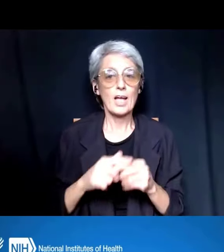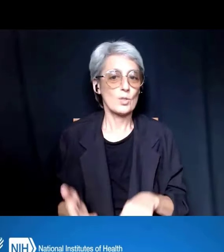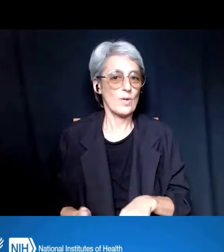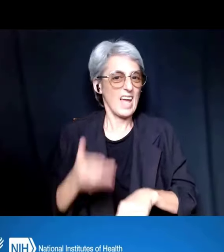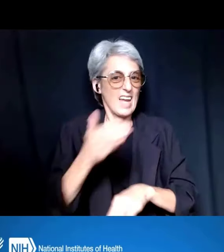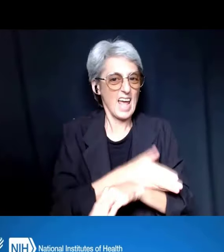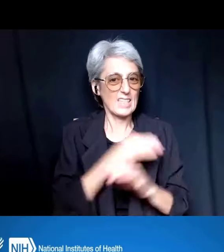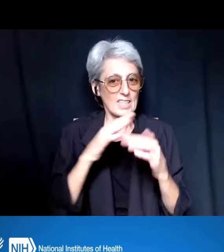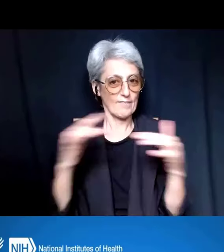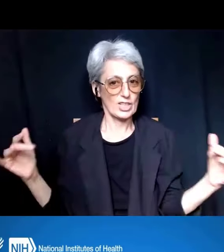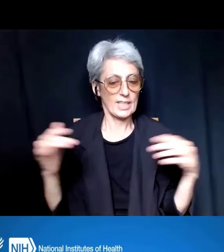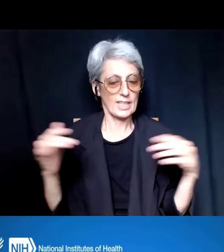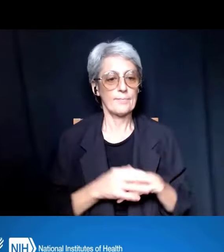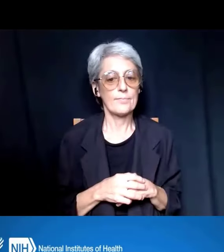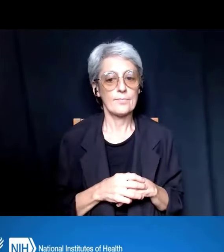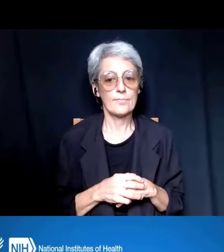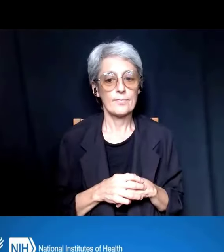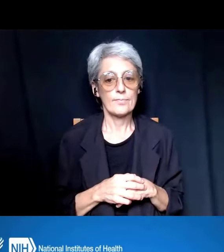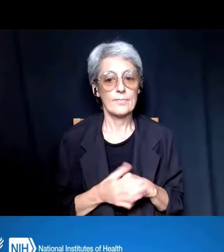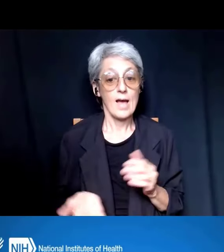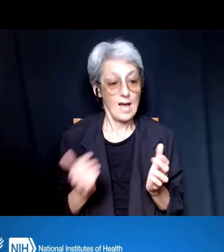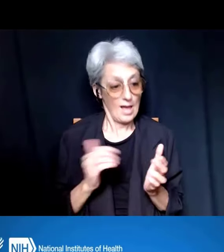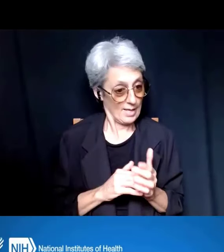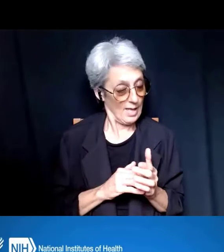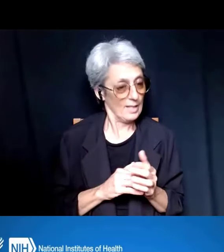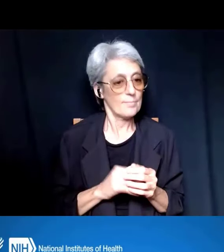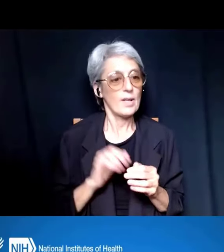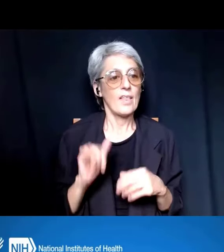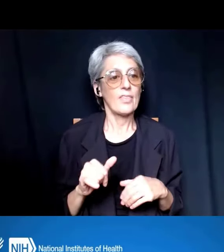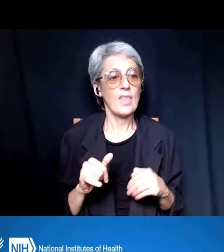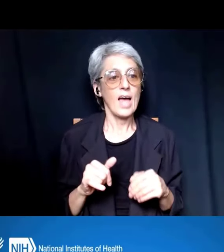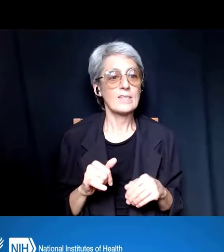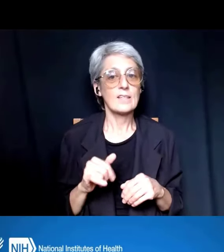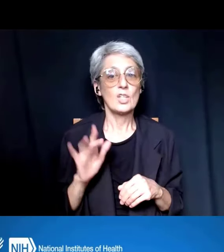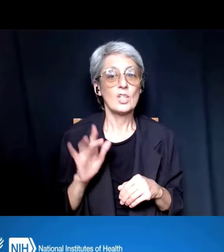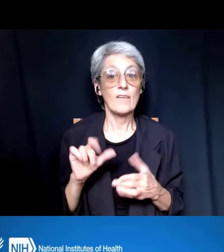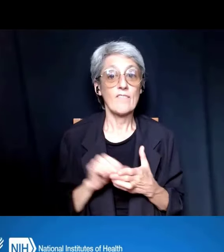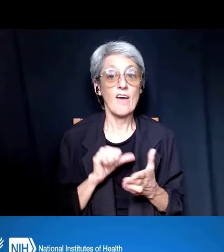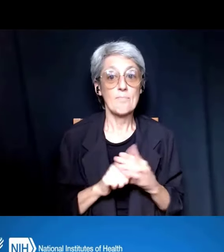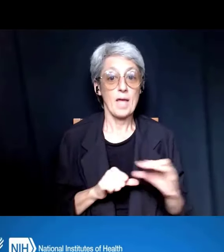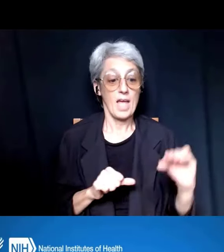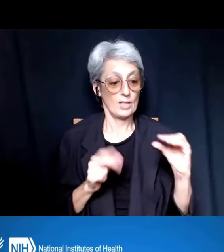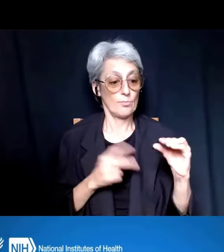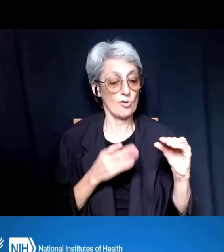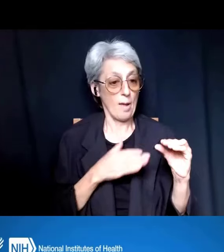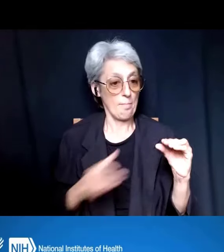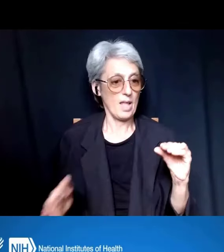So, again, that is the end of the 25-page program plan. So, what NIH is doing is that --